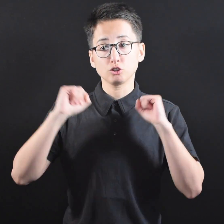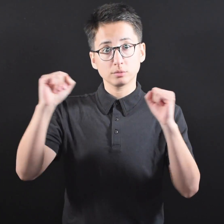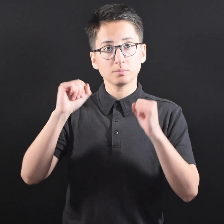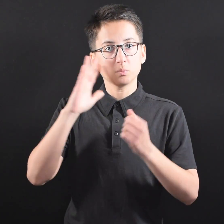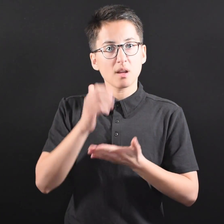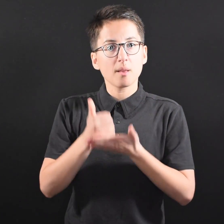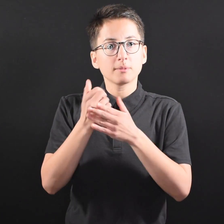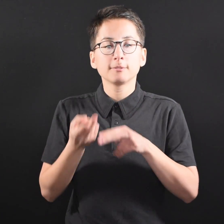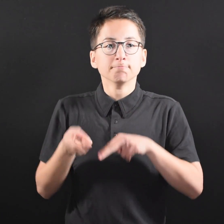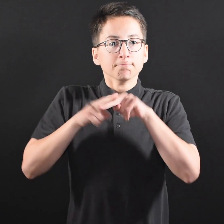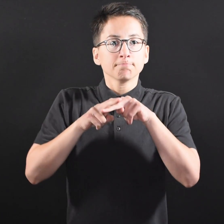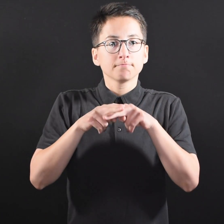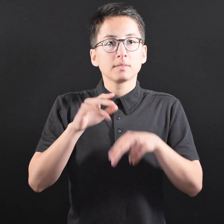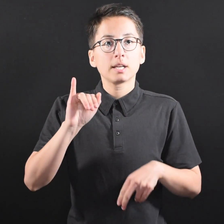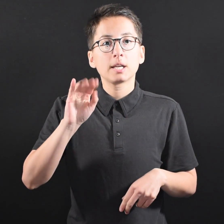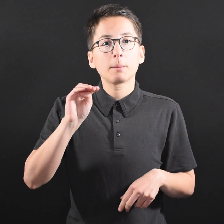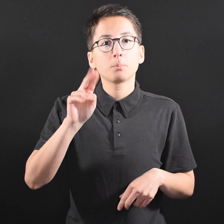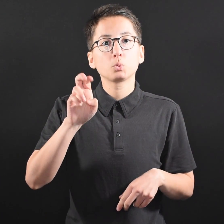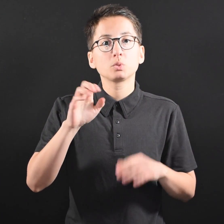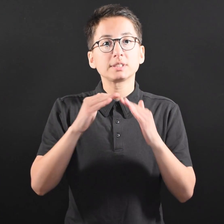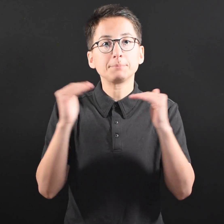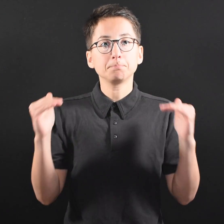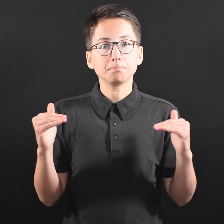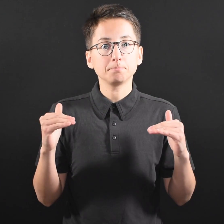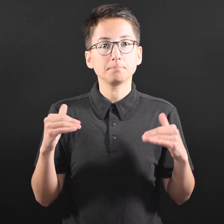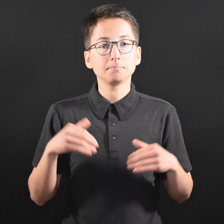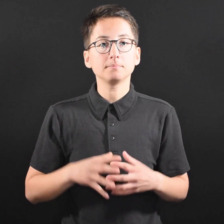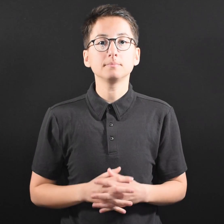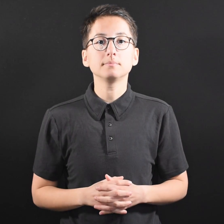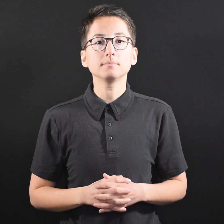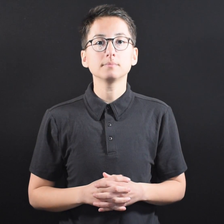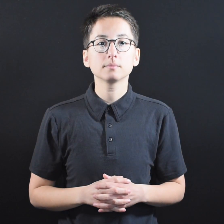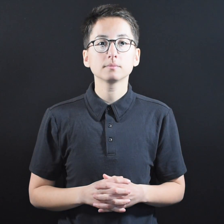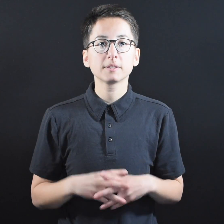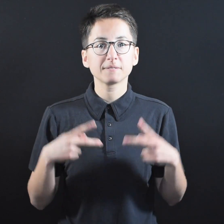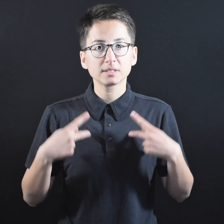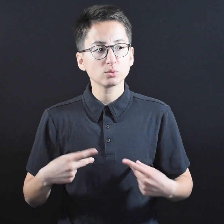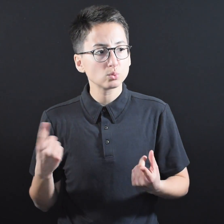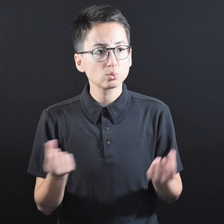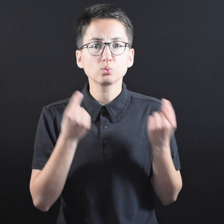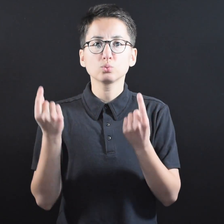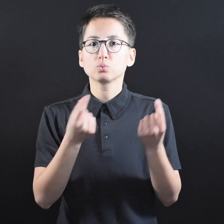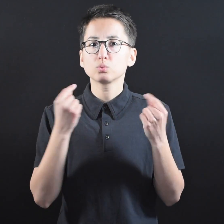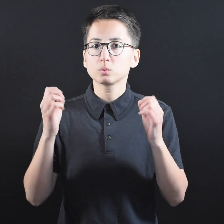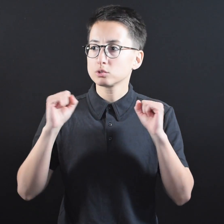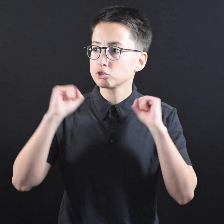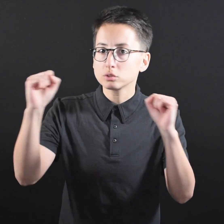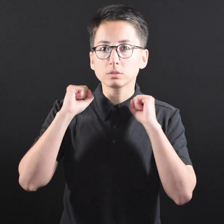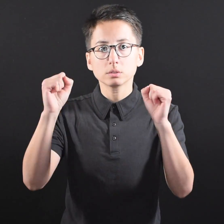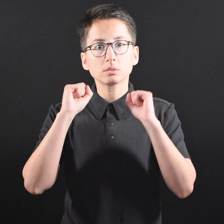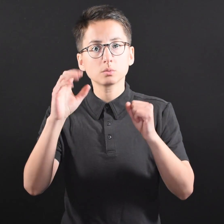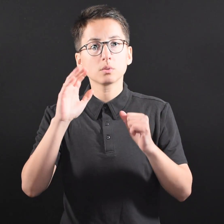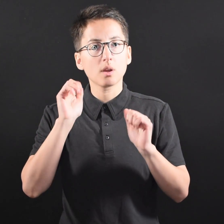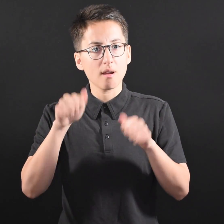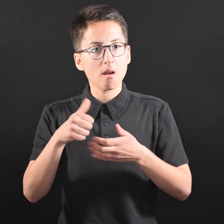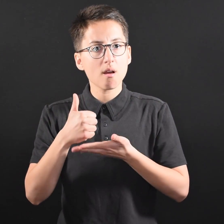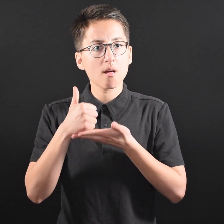Exercise helps to boost your immune system. ● The stress reduction and mental health benefits